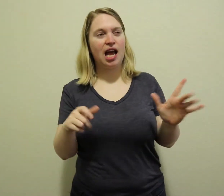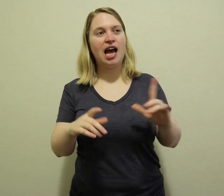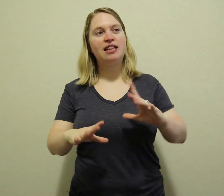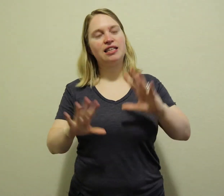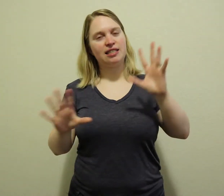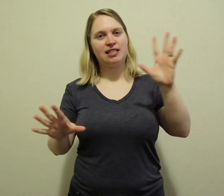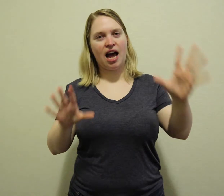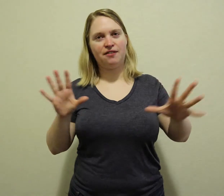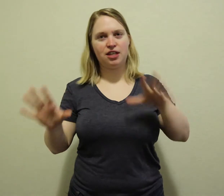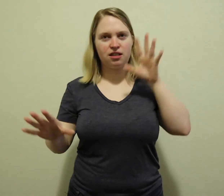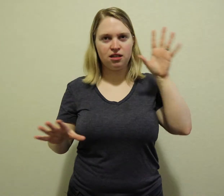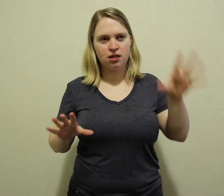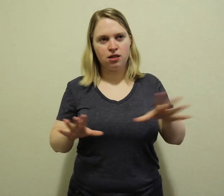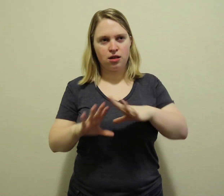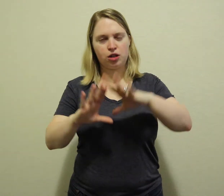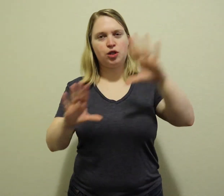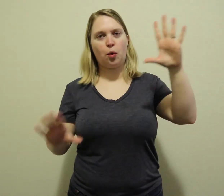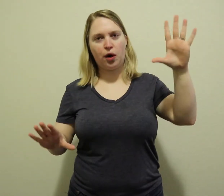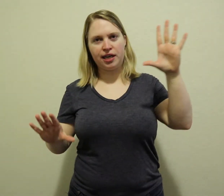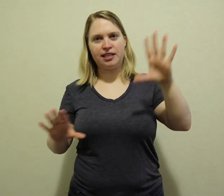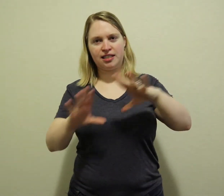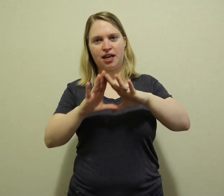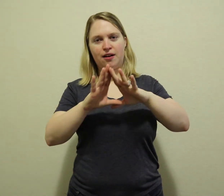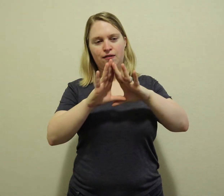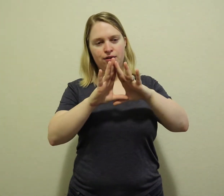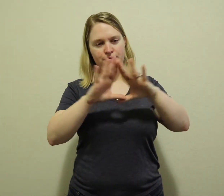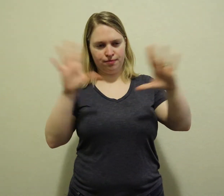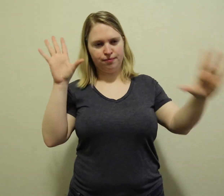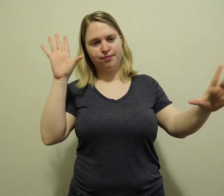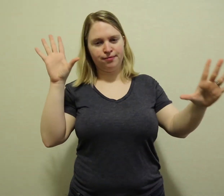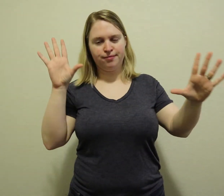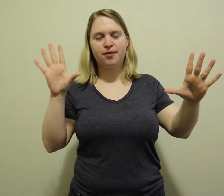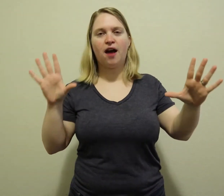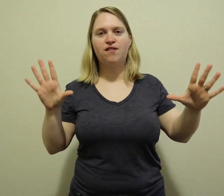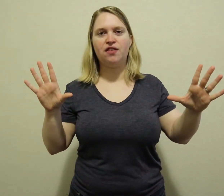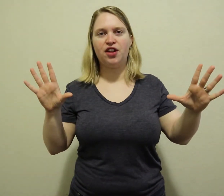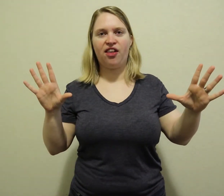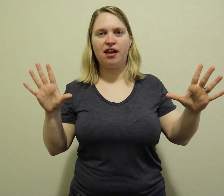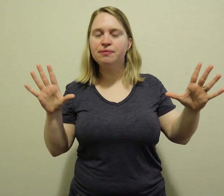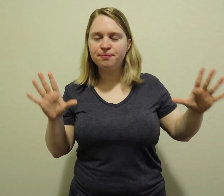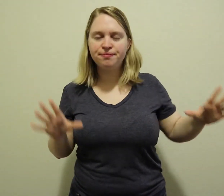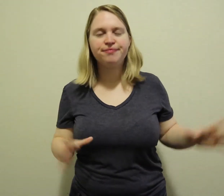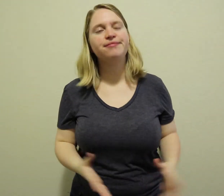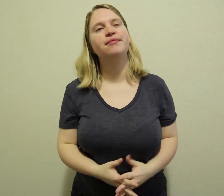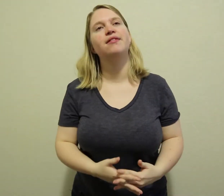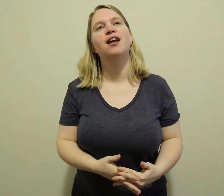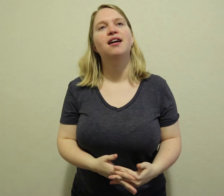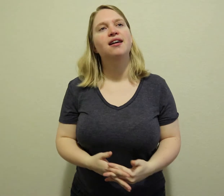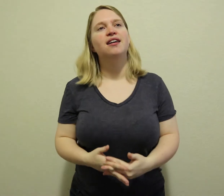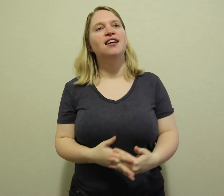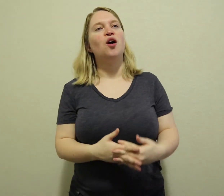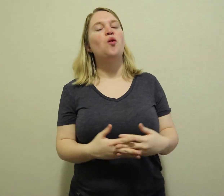and this kind of a story instead of a favorite thing